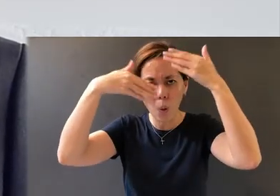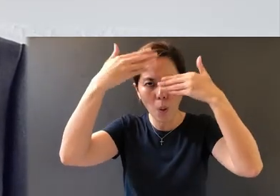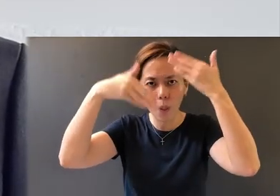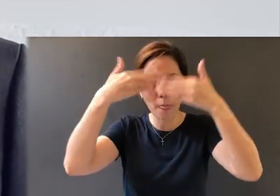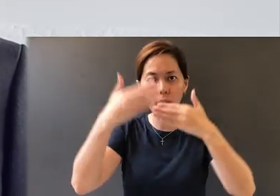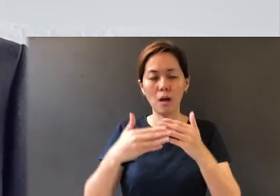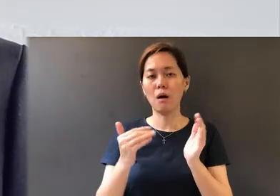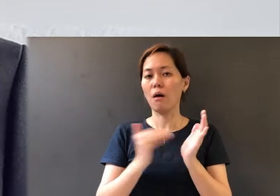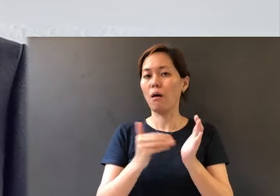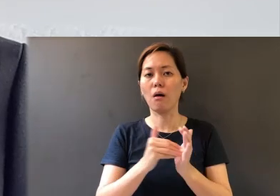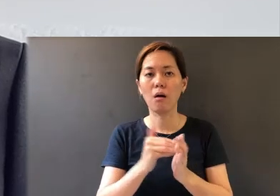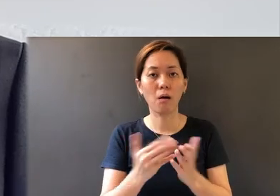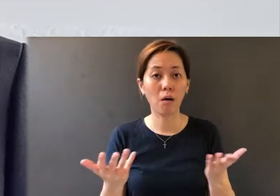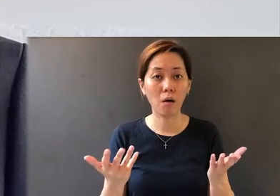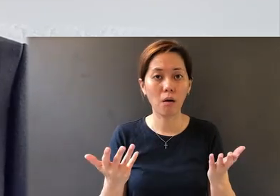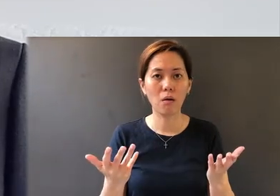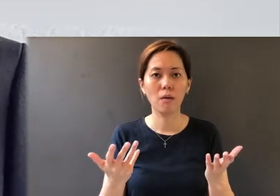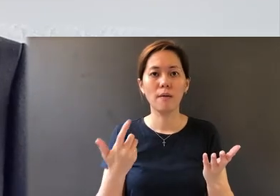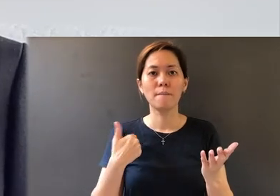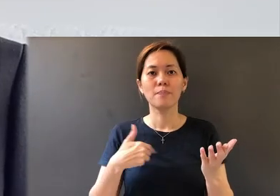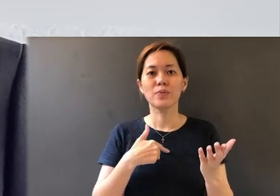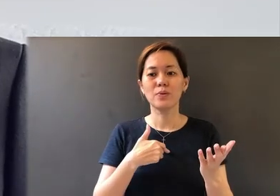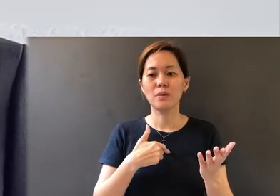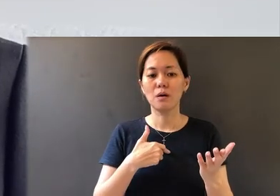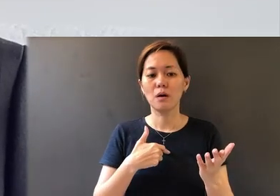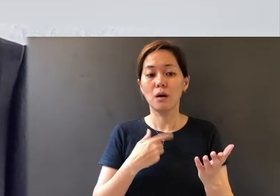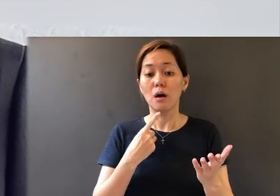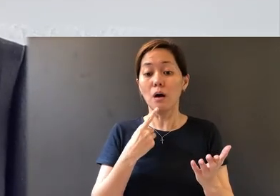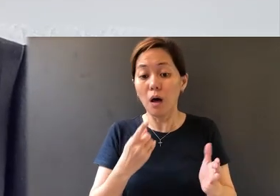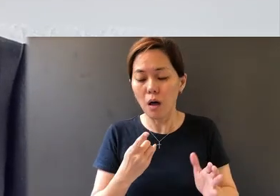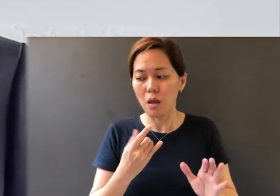very often we can be led to say the wrong things